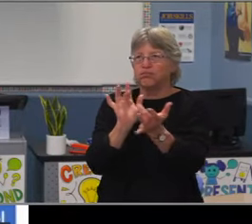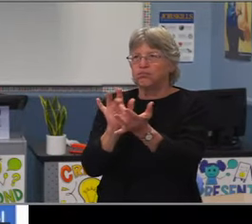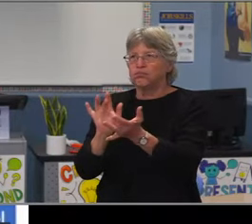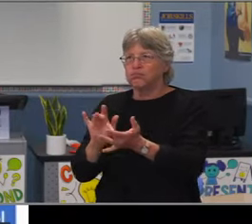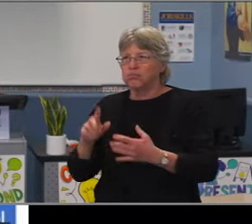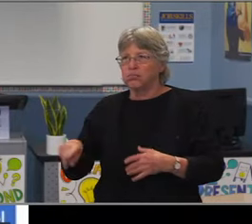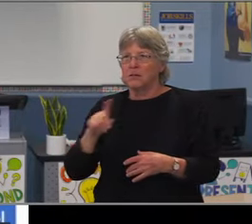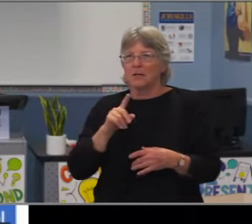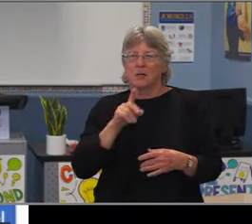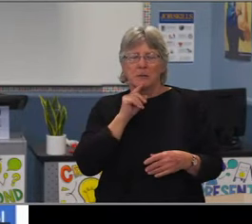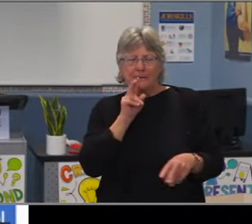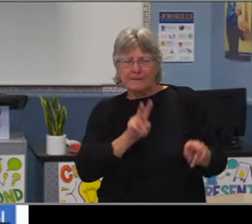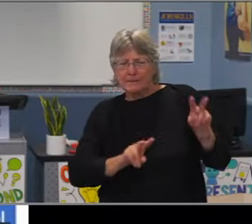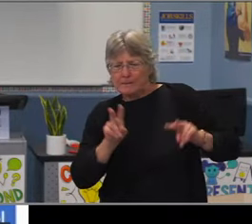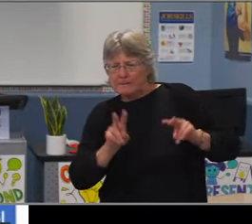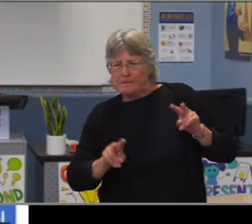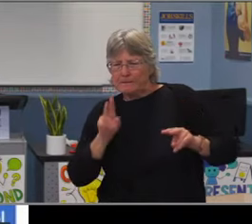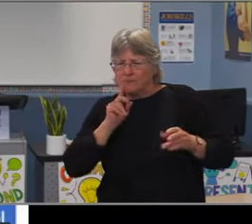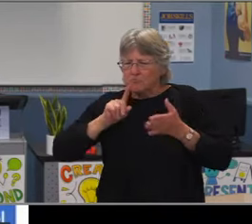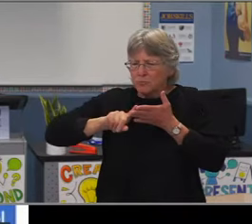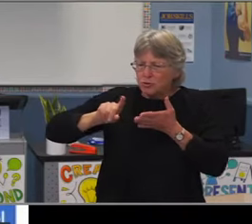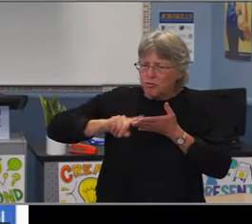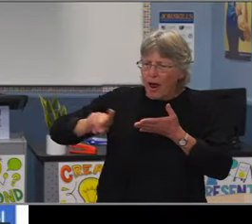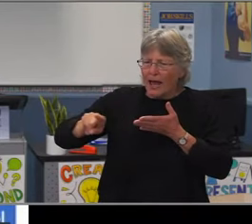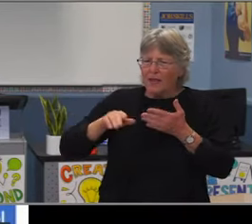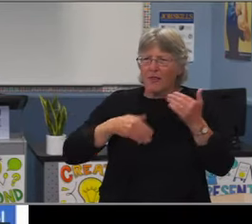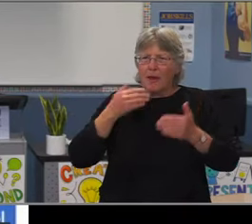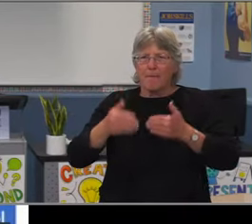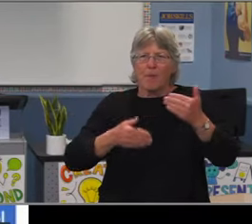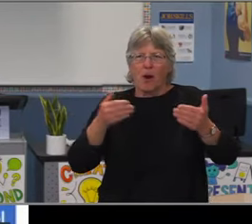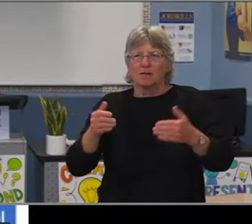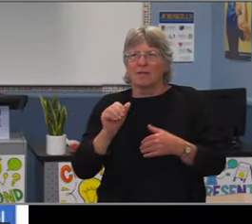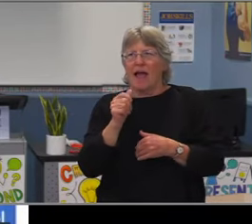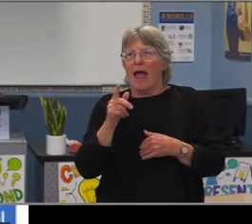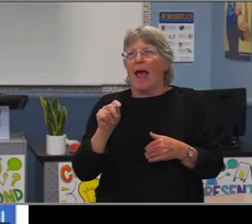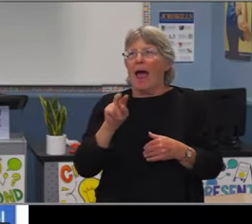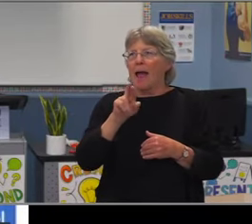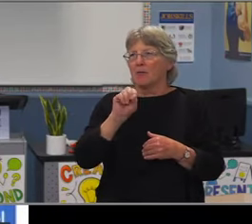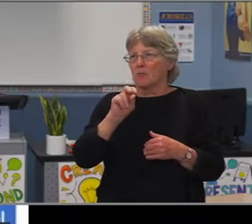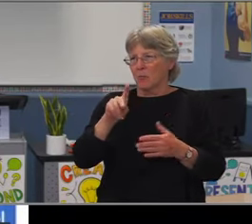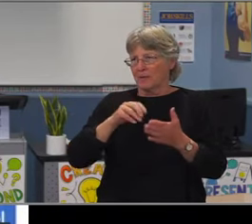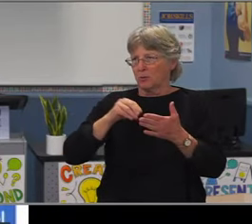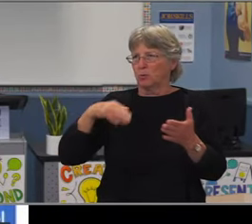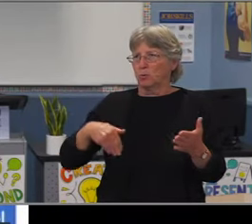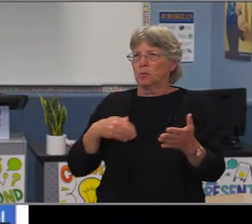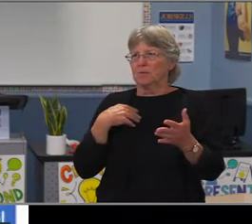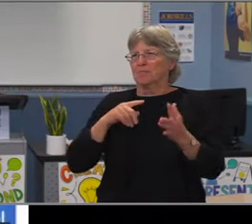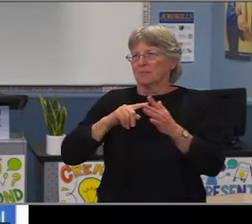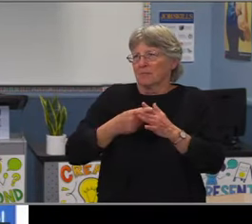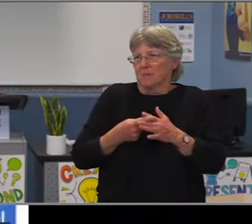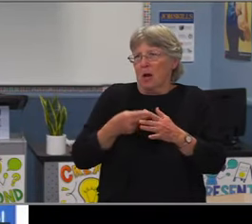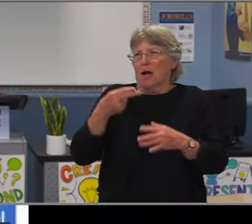and believe that their effort makes a difference. In addition to that, especially in an online environment just that self-management skills